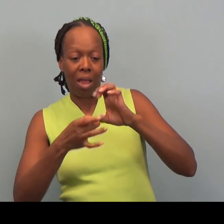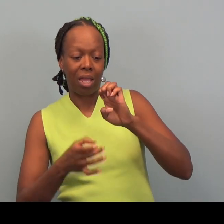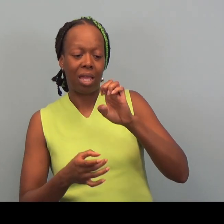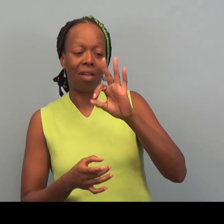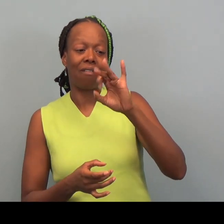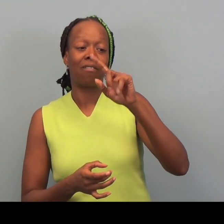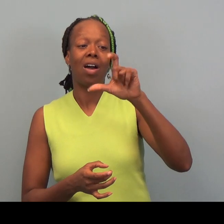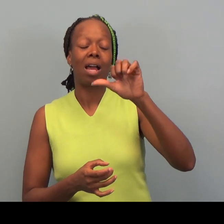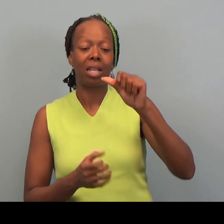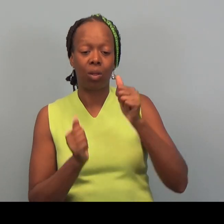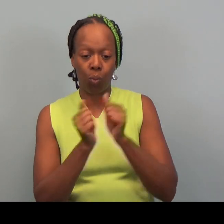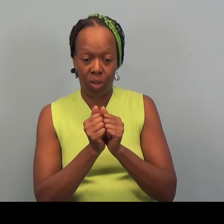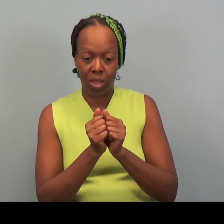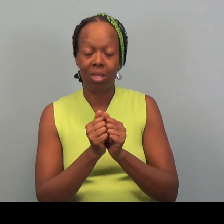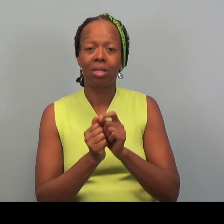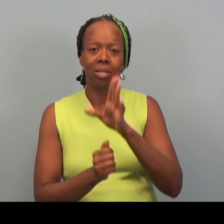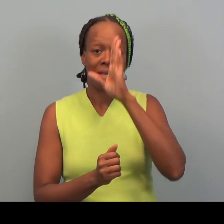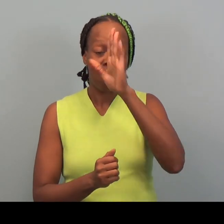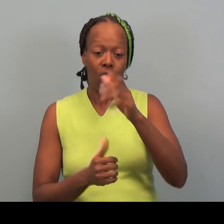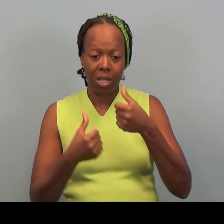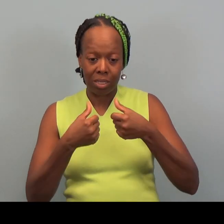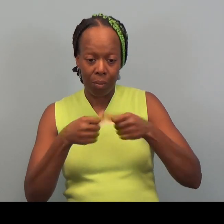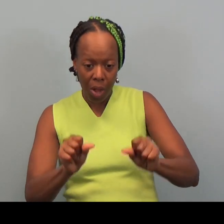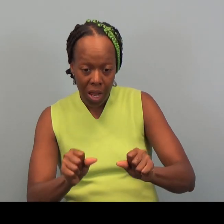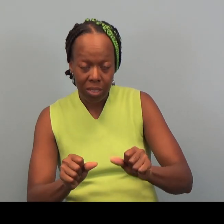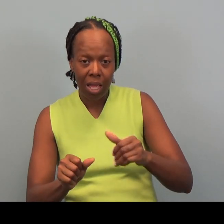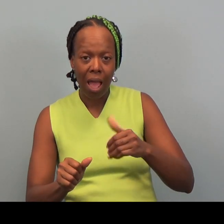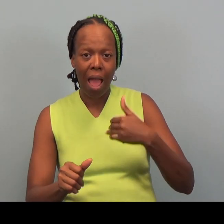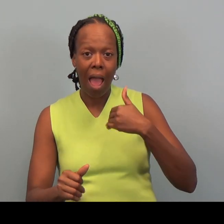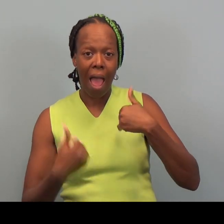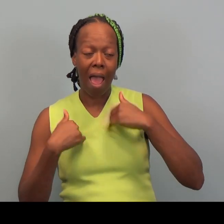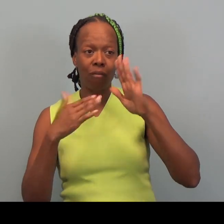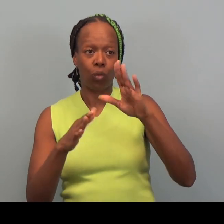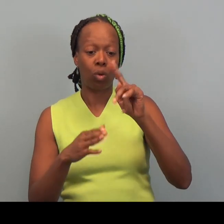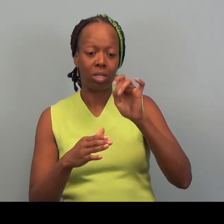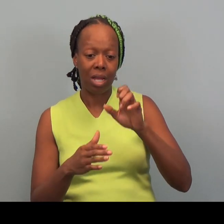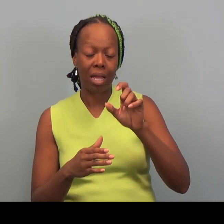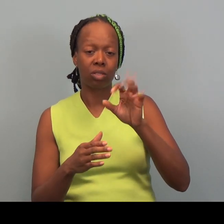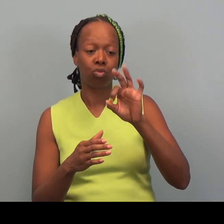and we can get your tax return refund back to you in a matter of weeks.